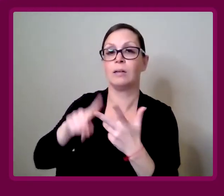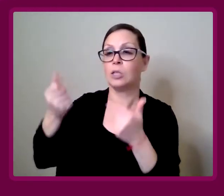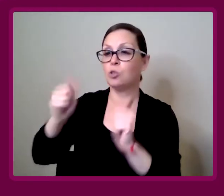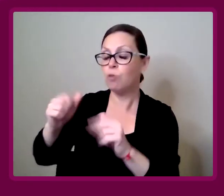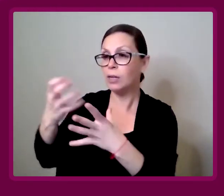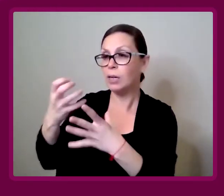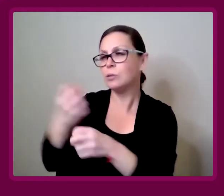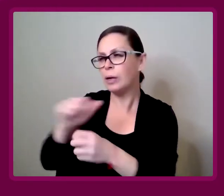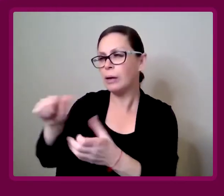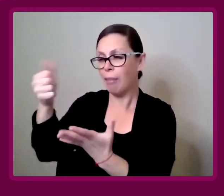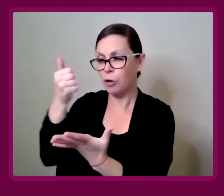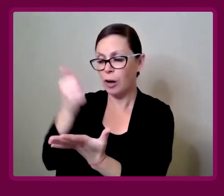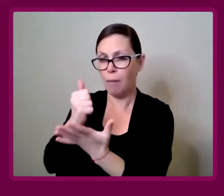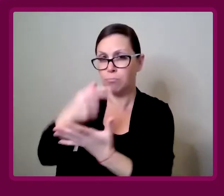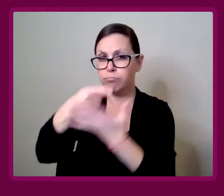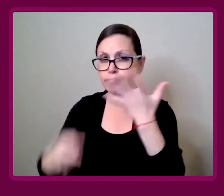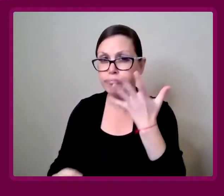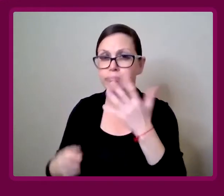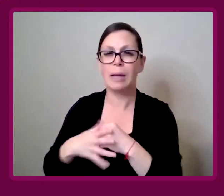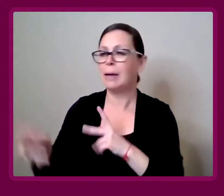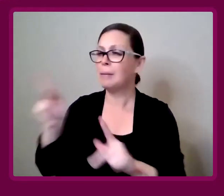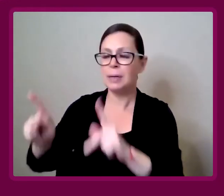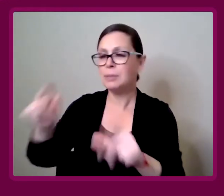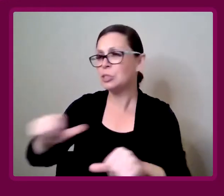Or try to get help in other ways.